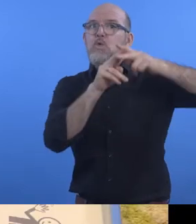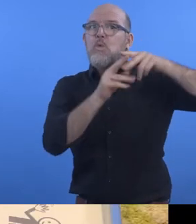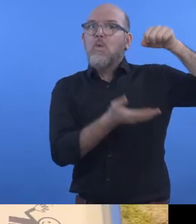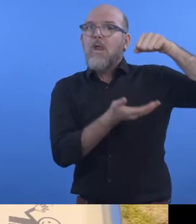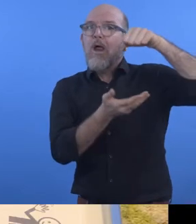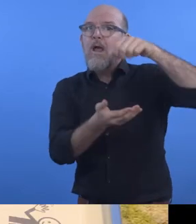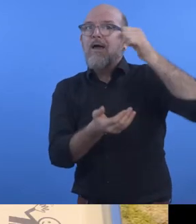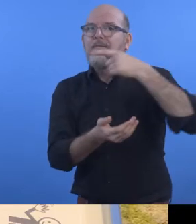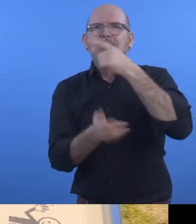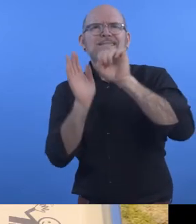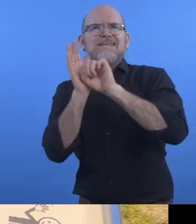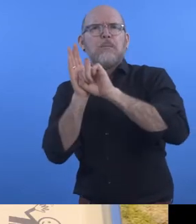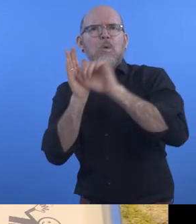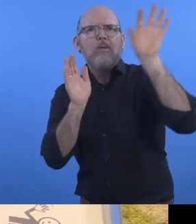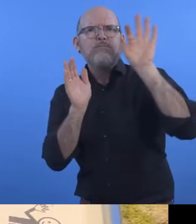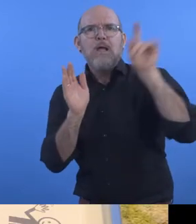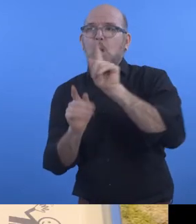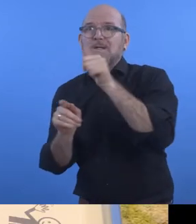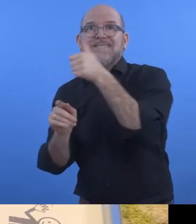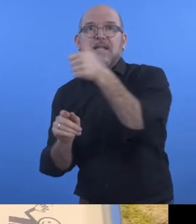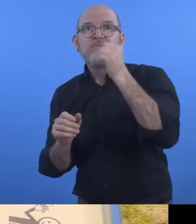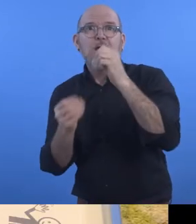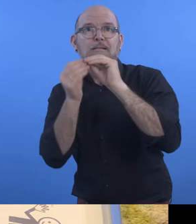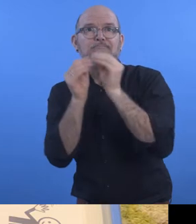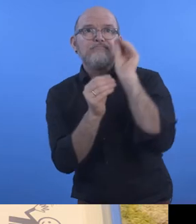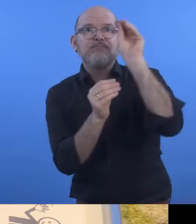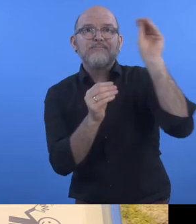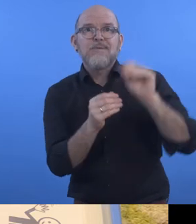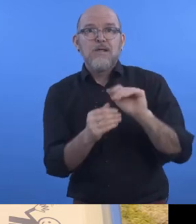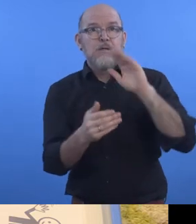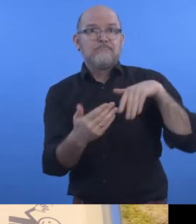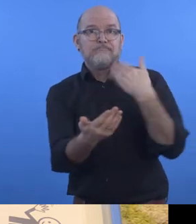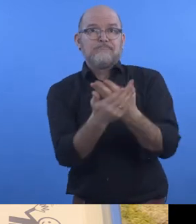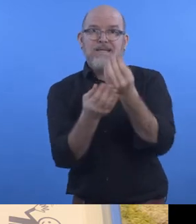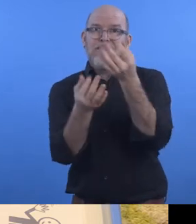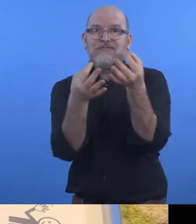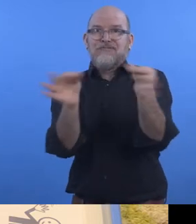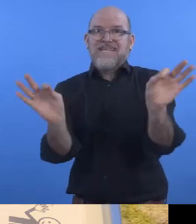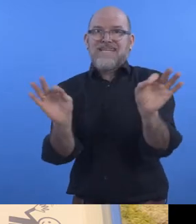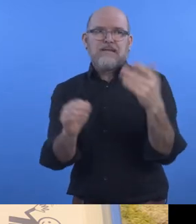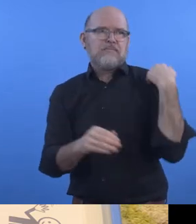The offer is free and open source. In 2021 more than 5,000 people used